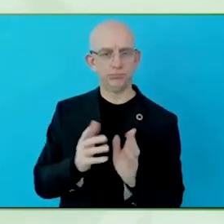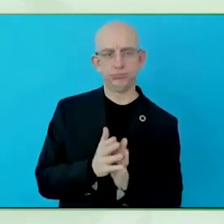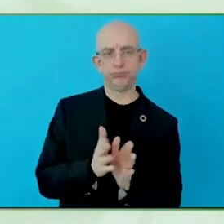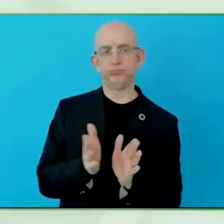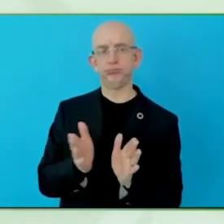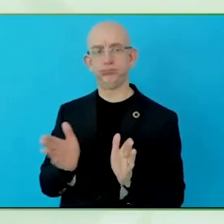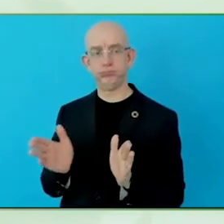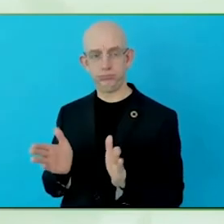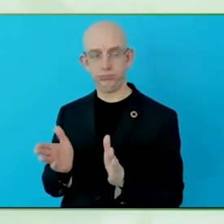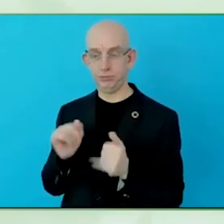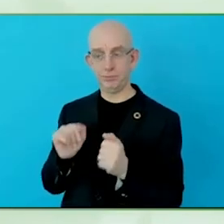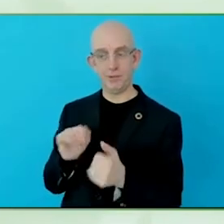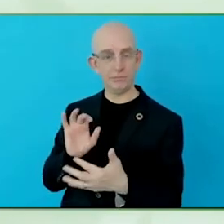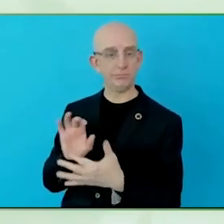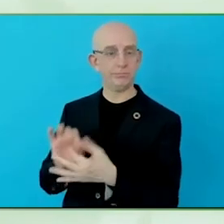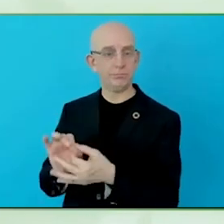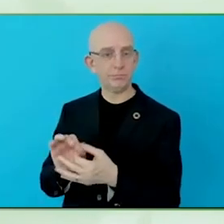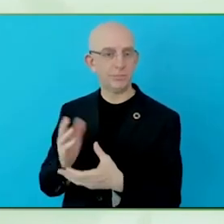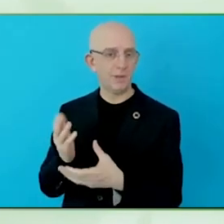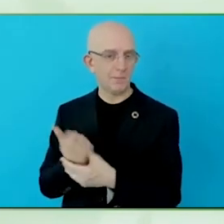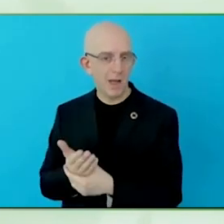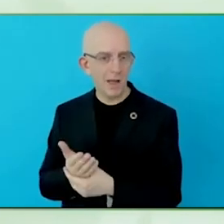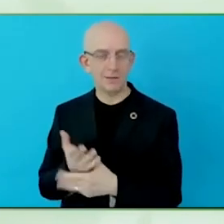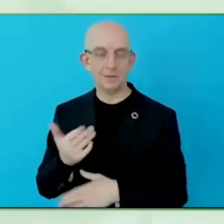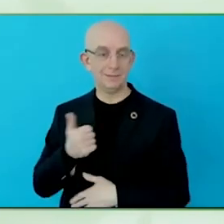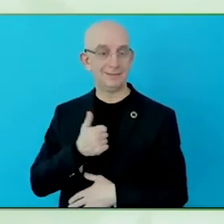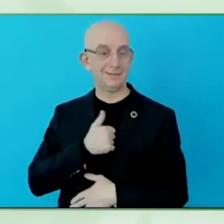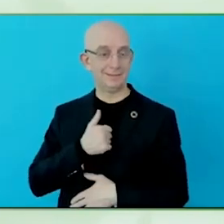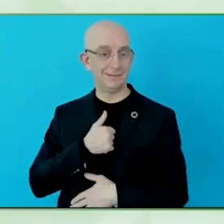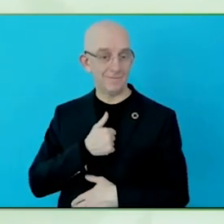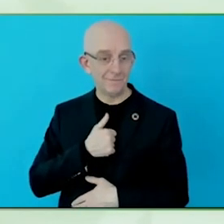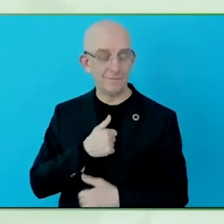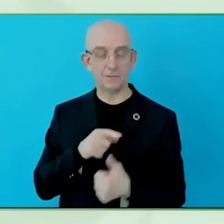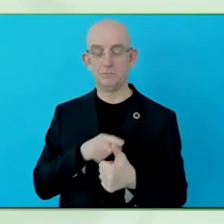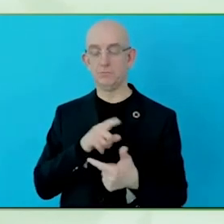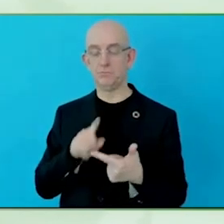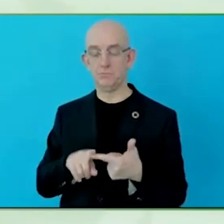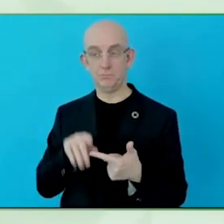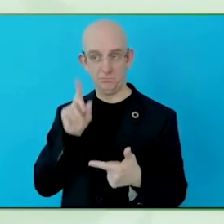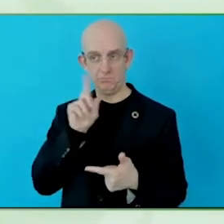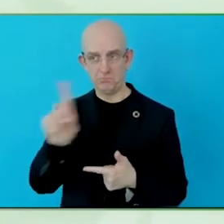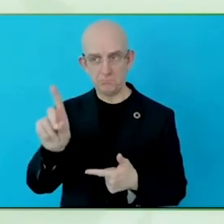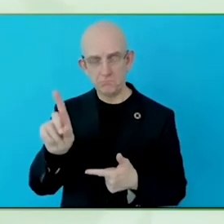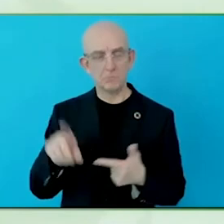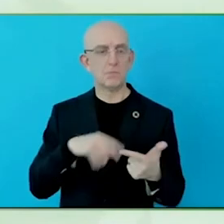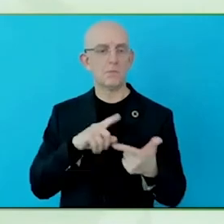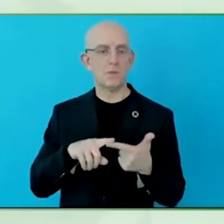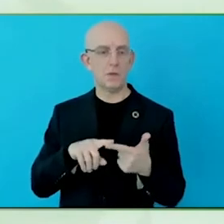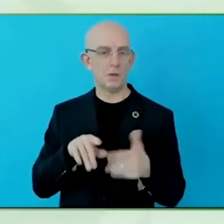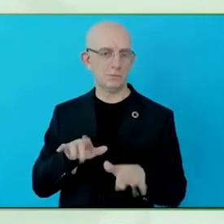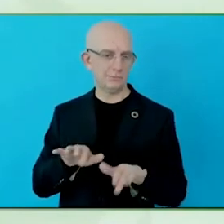important to consider the needs of persons with disabilities. Thank you so much. Bianca?